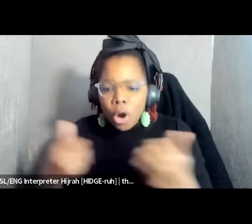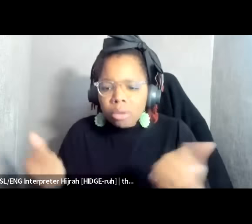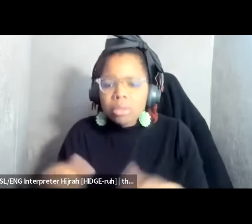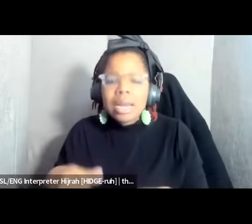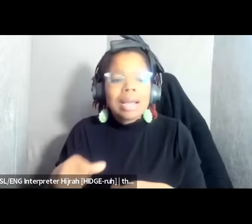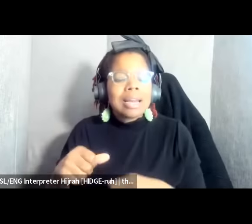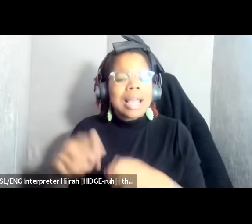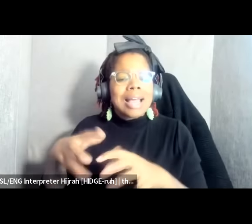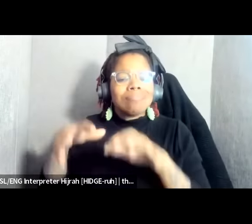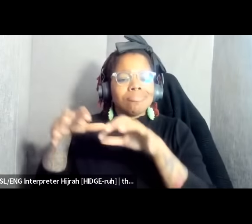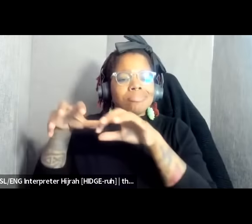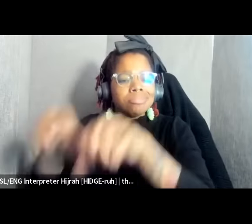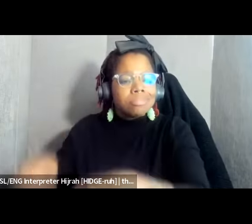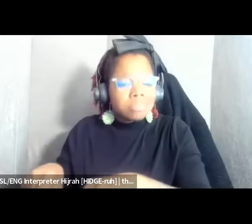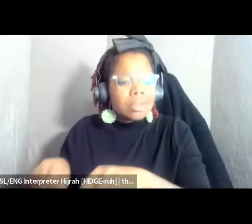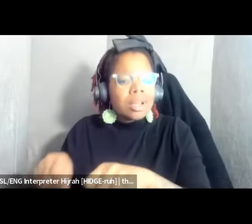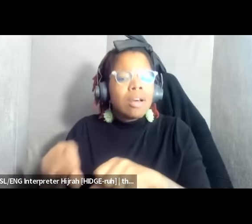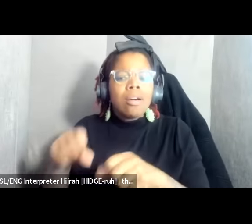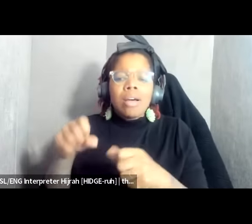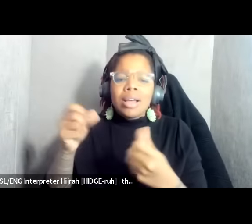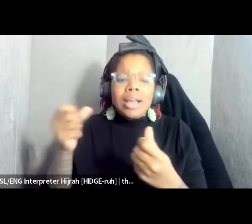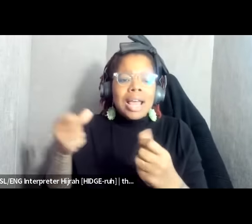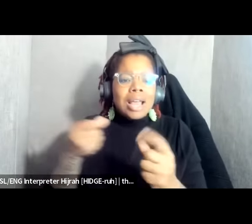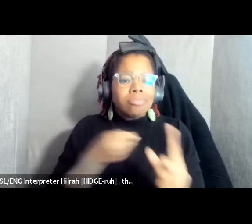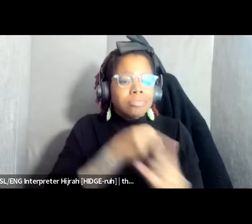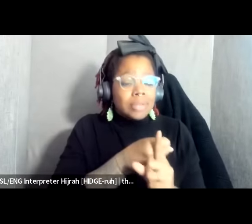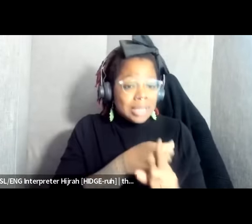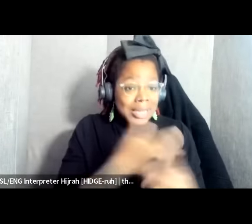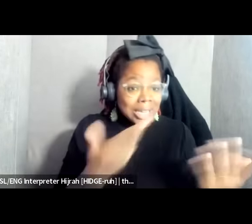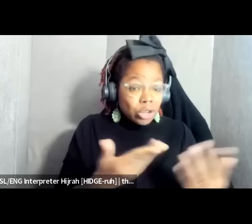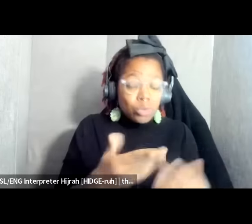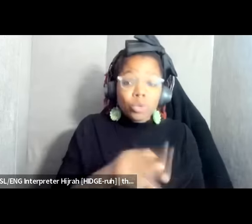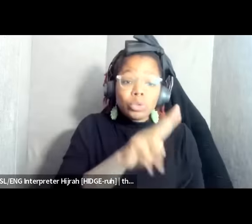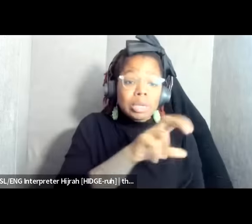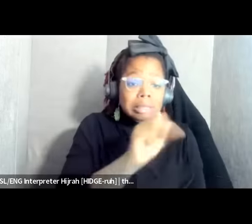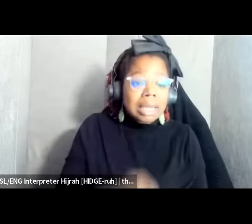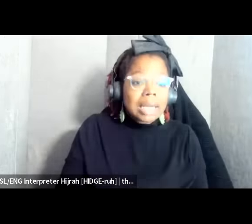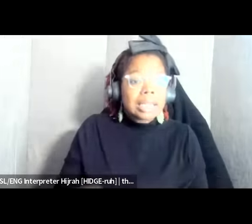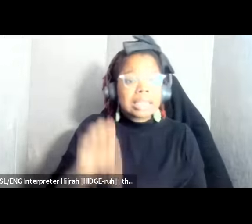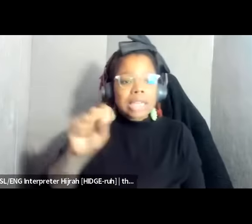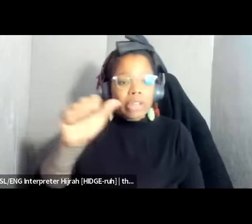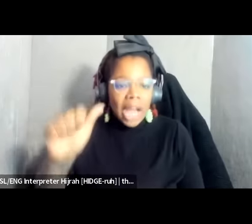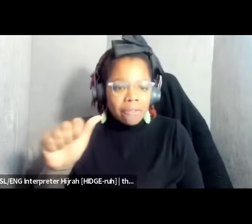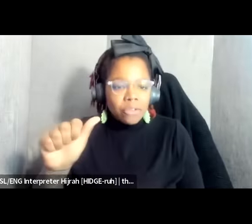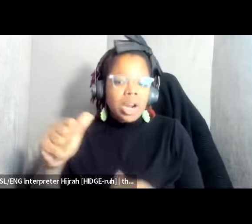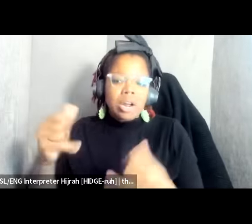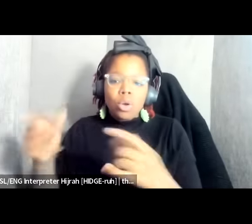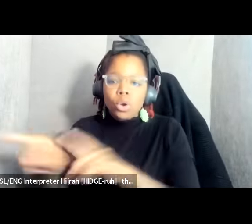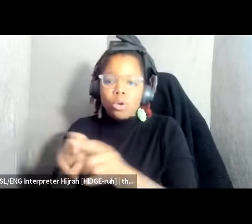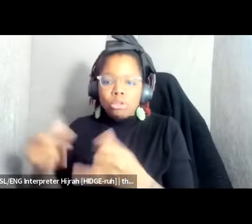have worked uh in the United States in South Africa and today um in the colonial settler